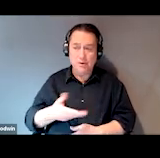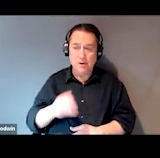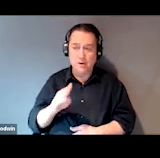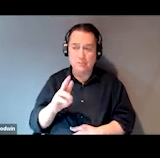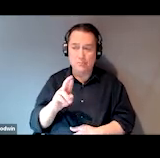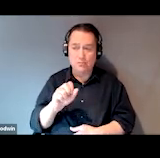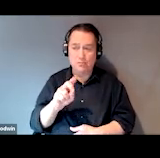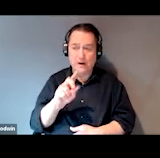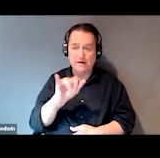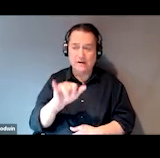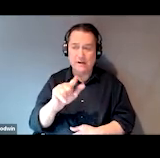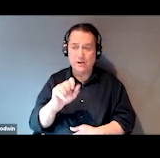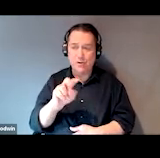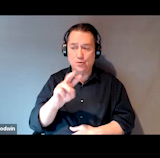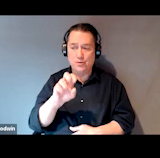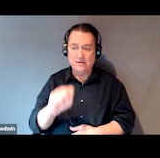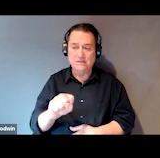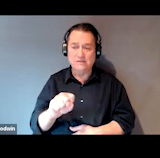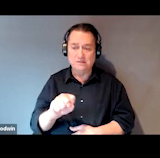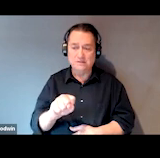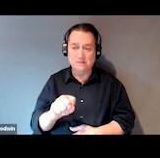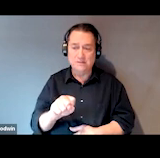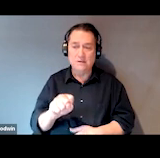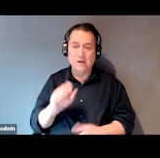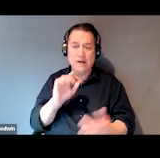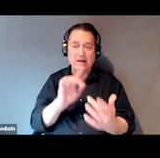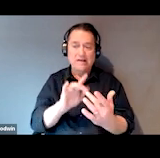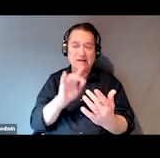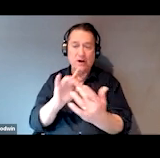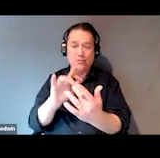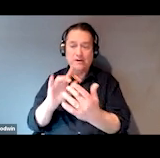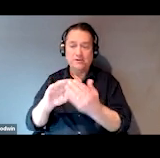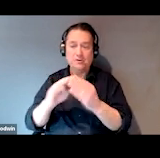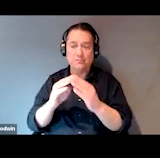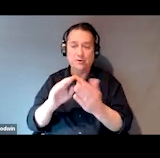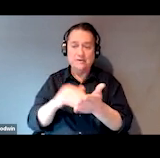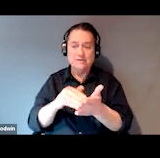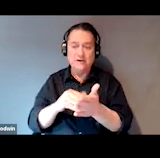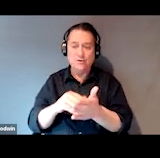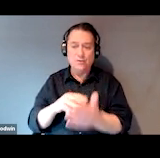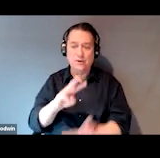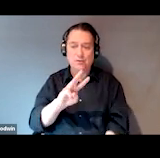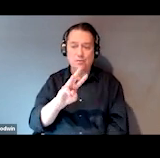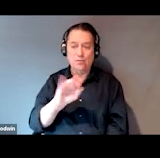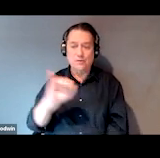SOAR program manager and SOAR local lead at the Outreach Community Health Center in Milwaukee, Wisconsin. I'll turn over to you, Brandy.